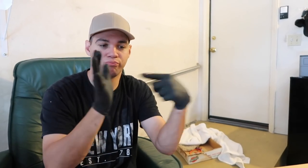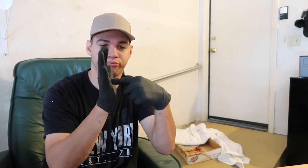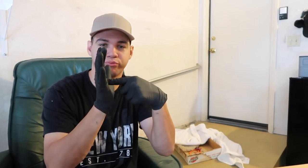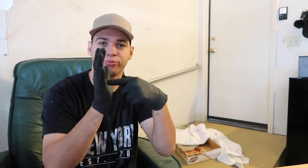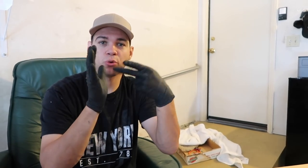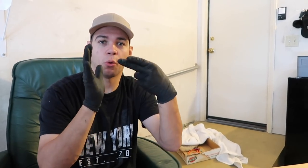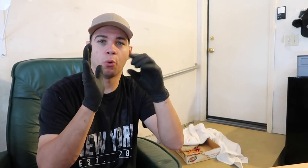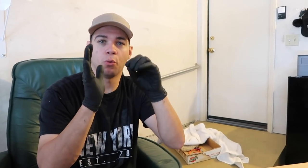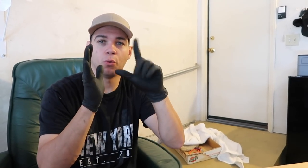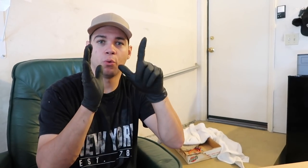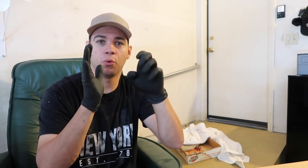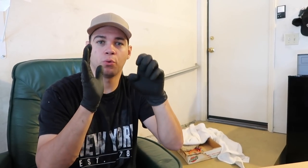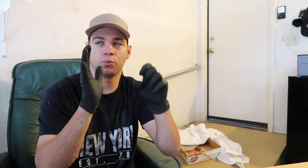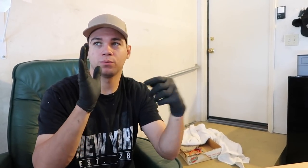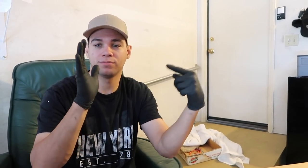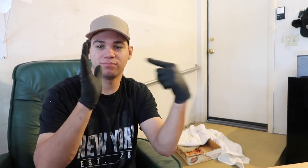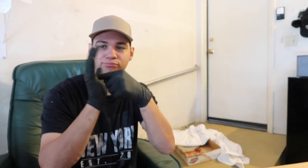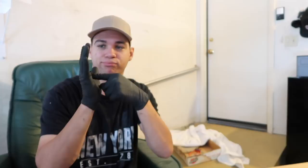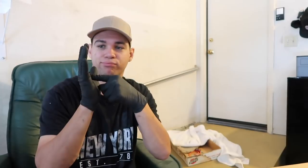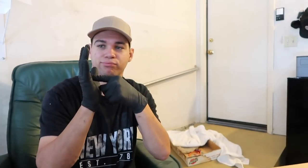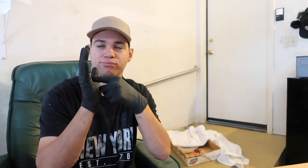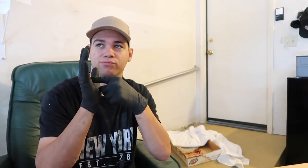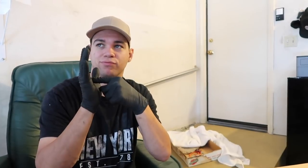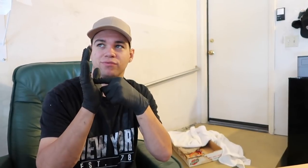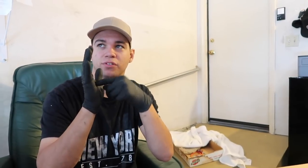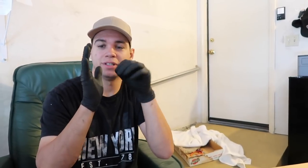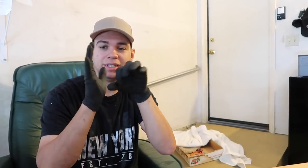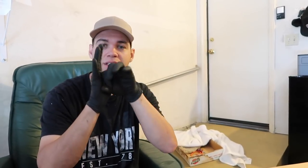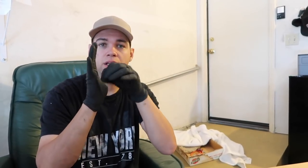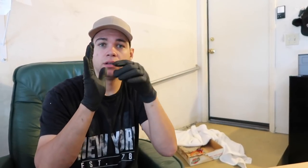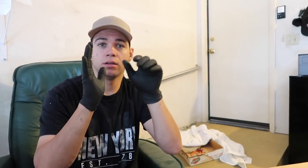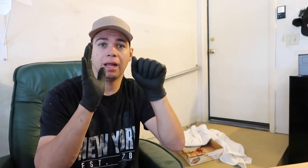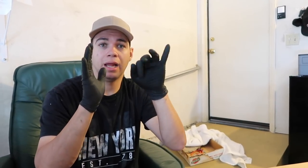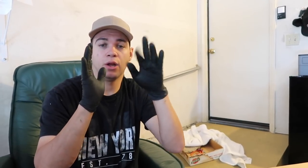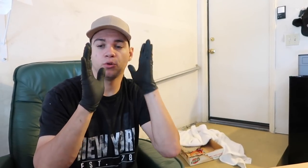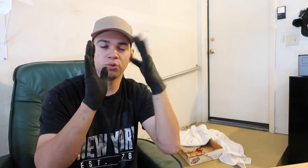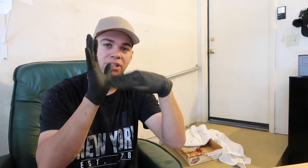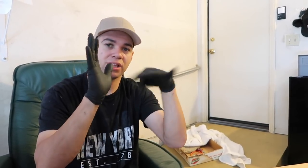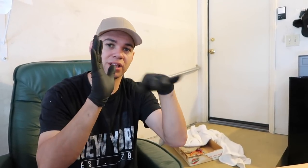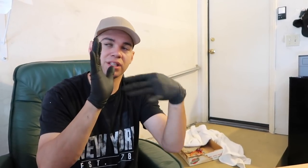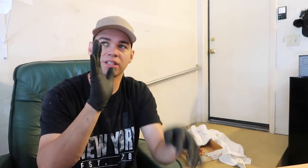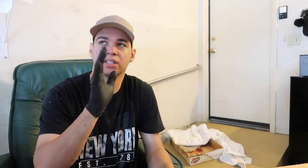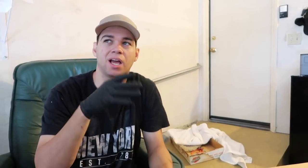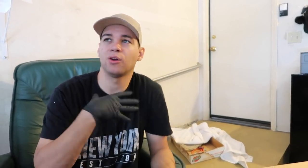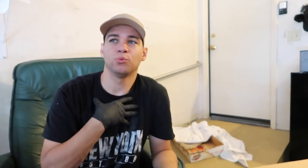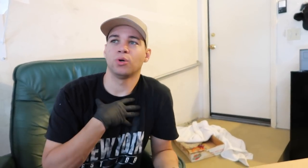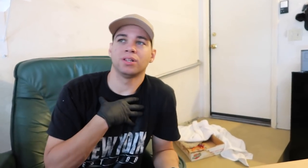The heat from the brakes would make a hole in the bag and air would leak out I don't want that